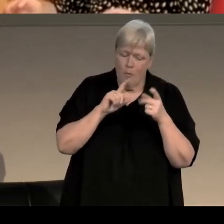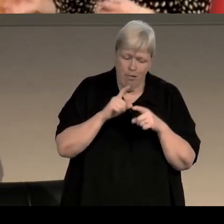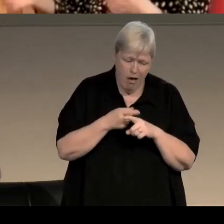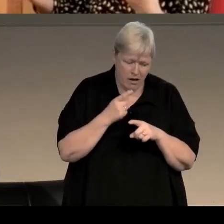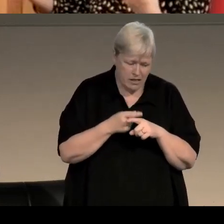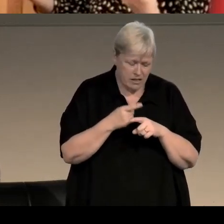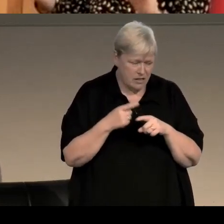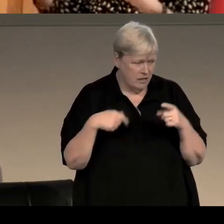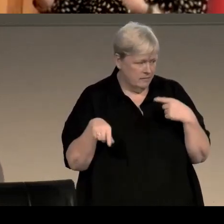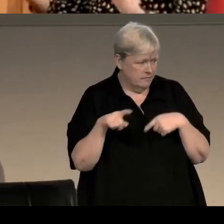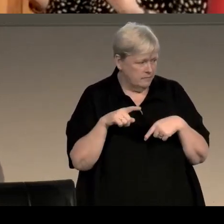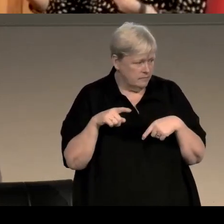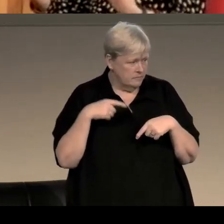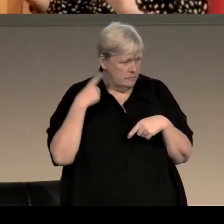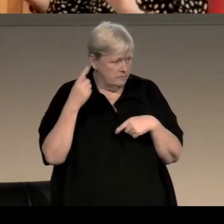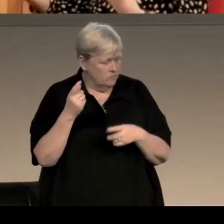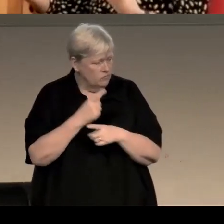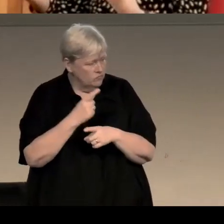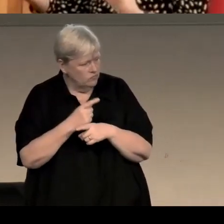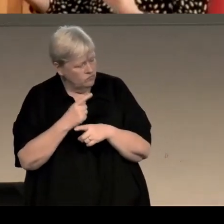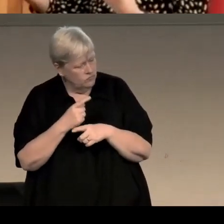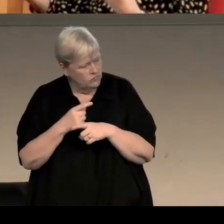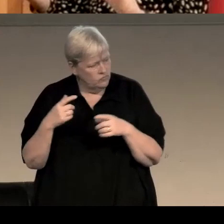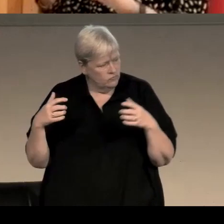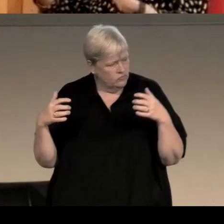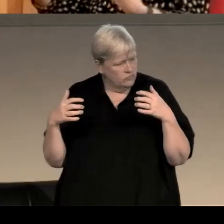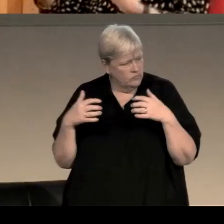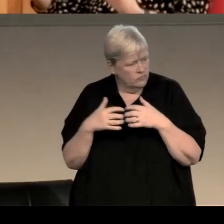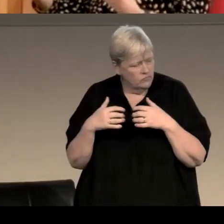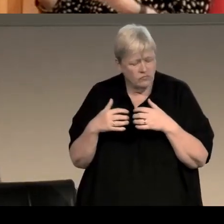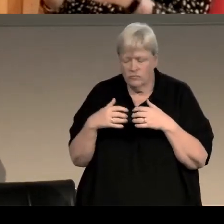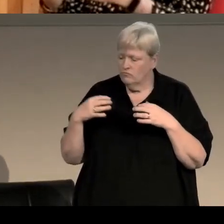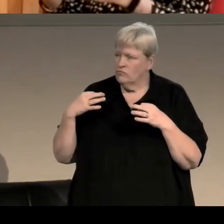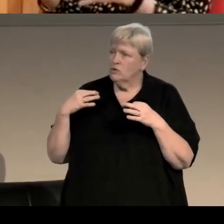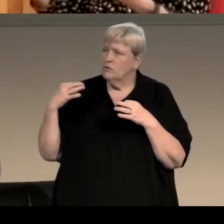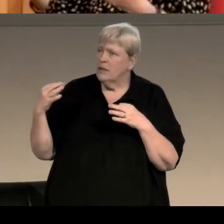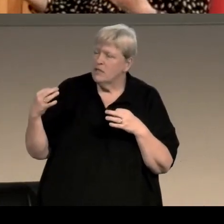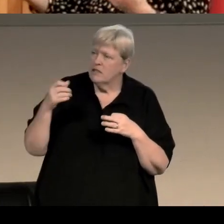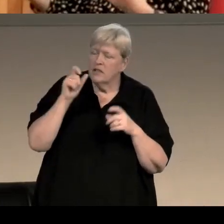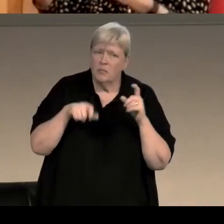and I wondered if you could talk a wee bit about how the representation of people within that community